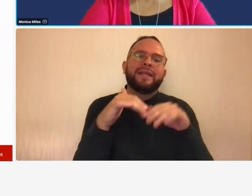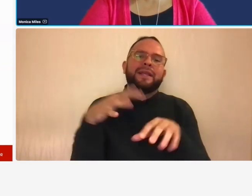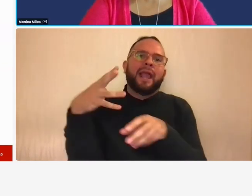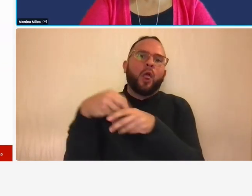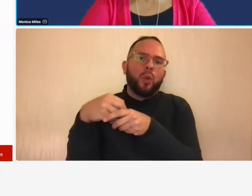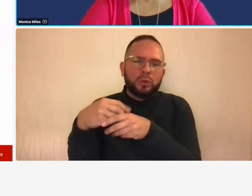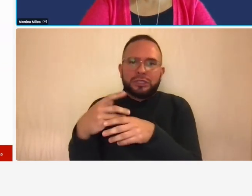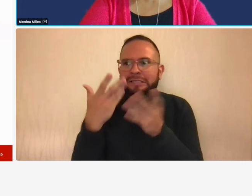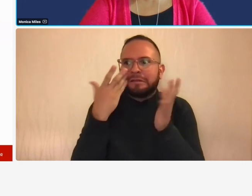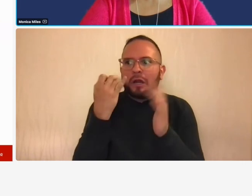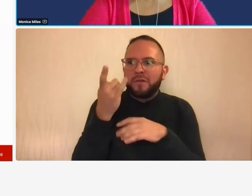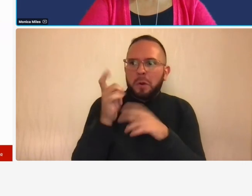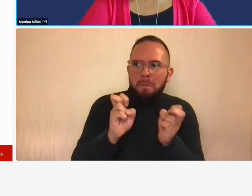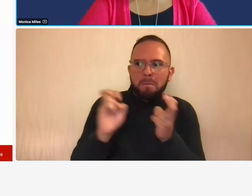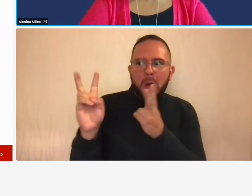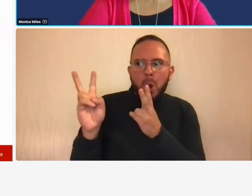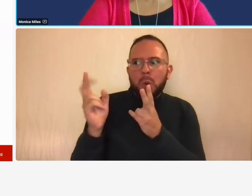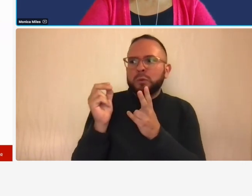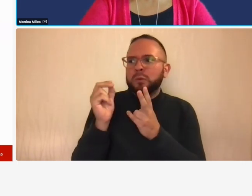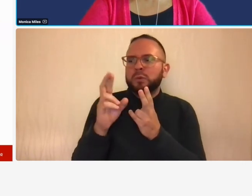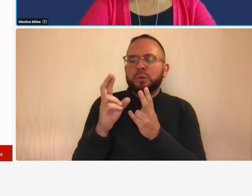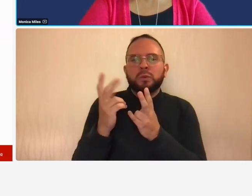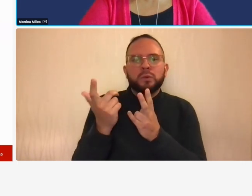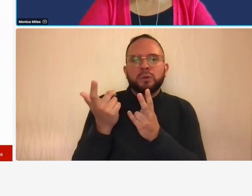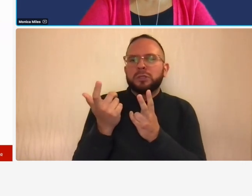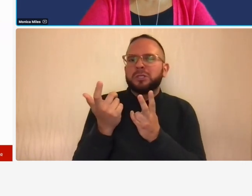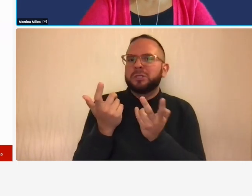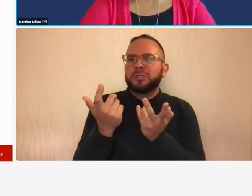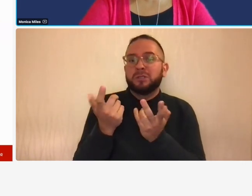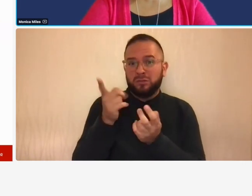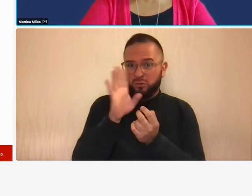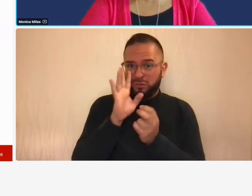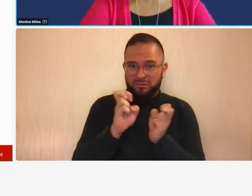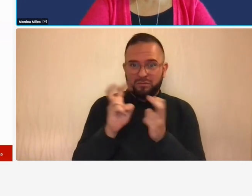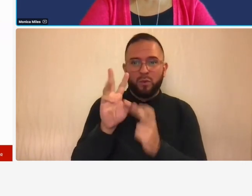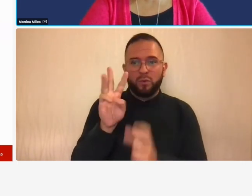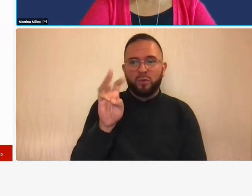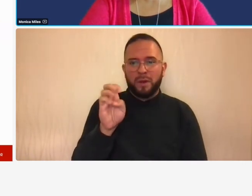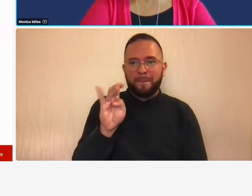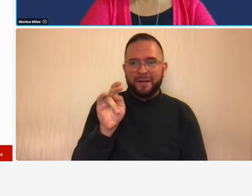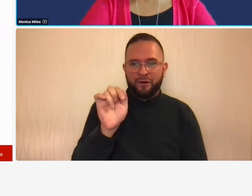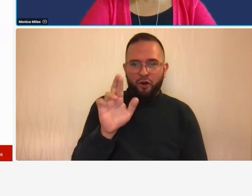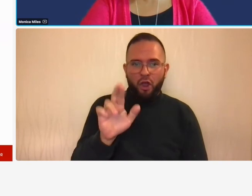know if you're going to post it or um post the webinar or what we'll do we'll coordinate with